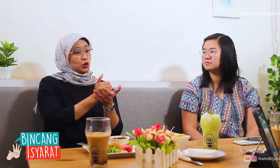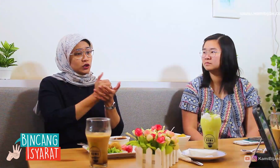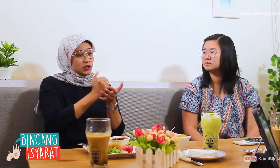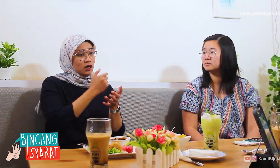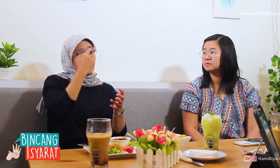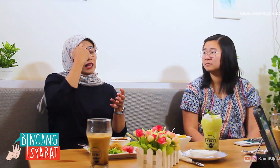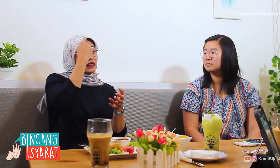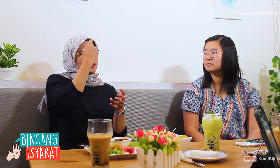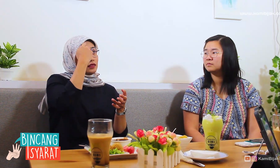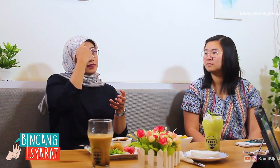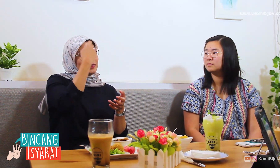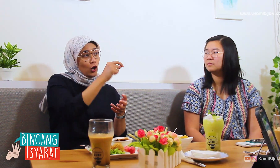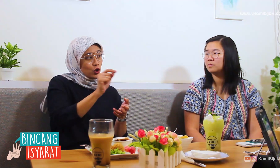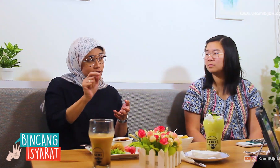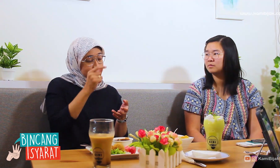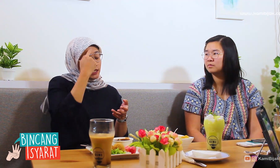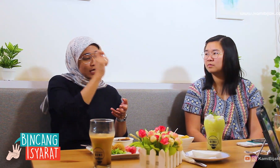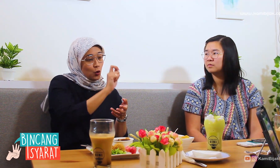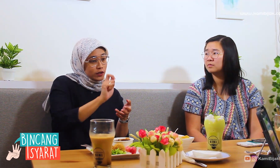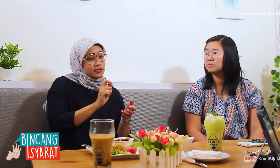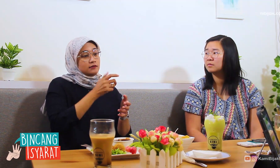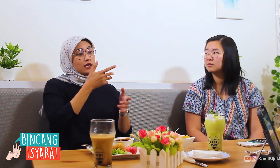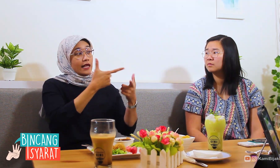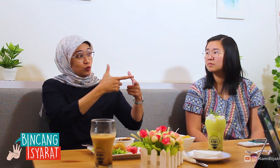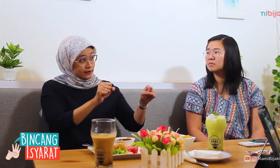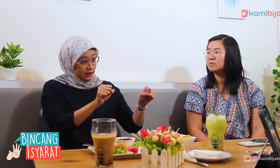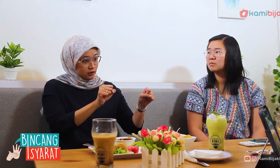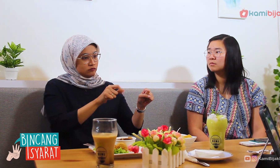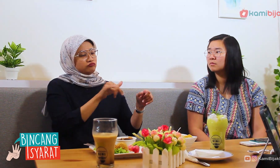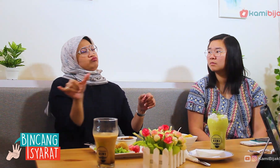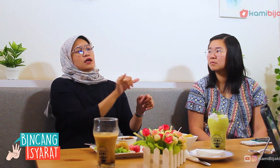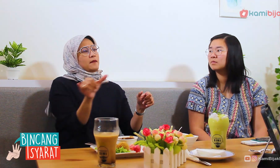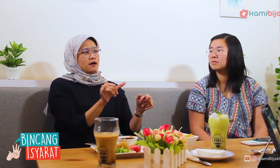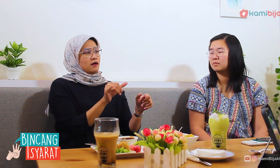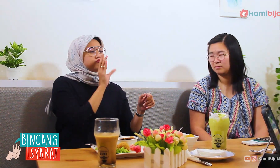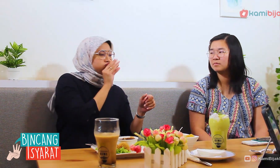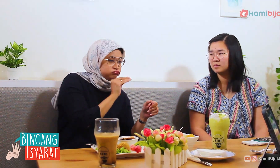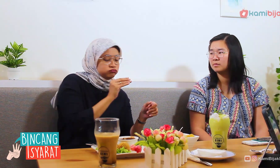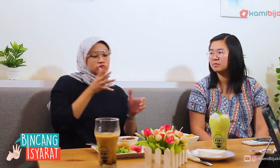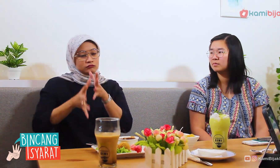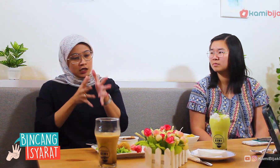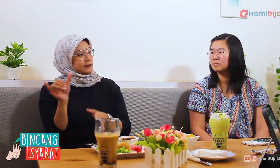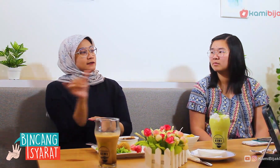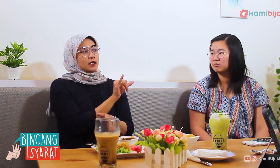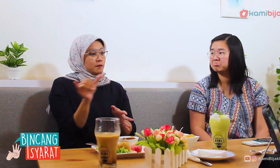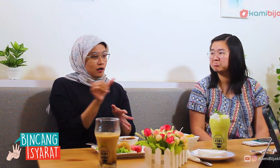The linguistic theory of spoken language it's the same with sign language theory.